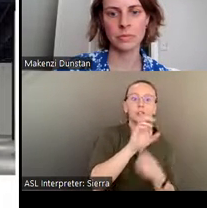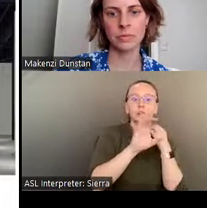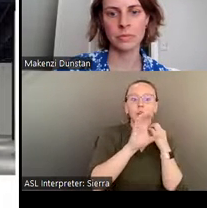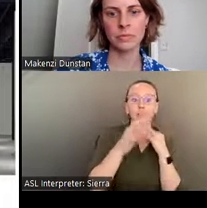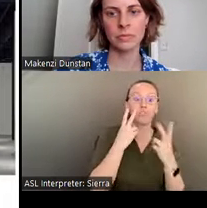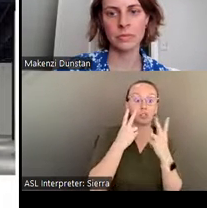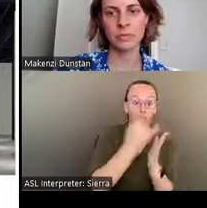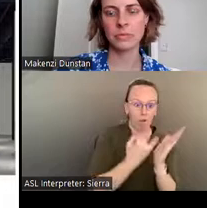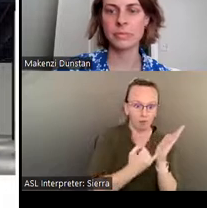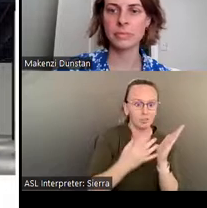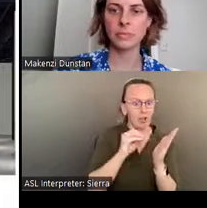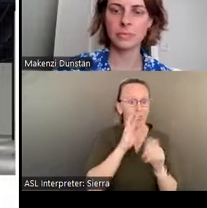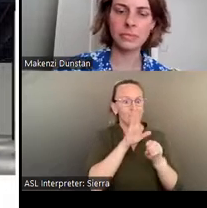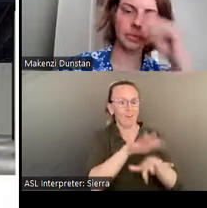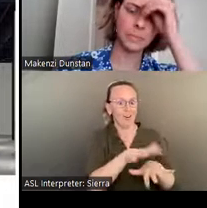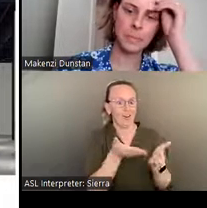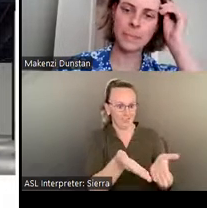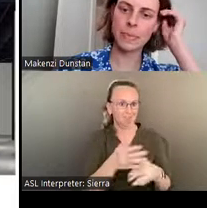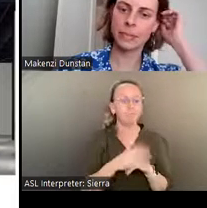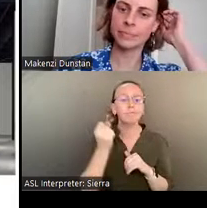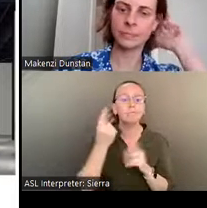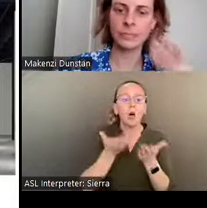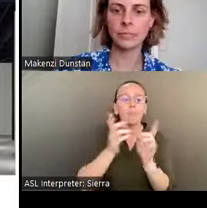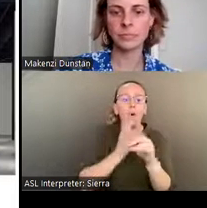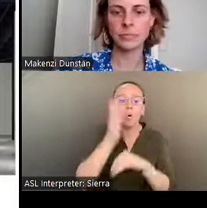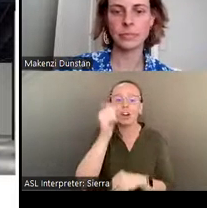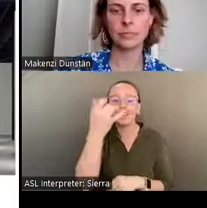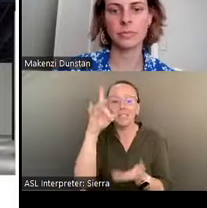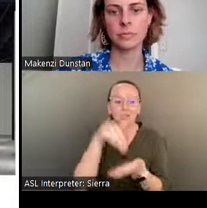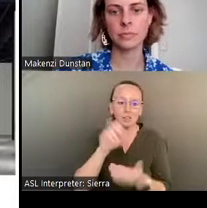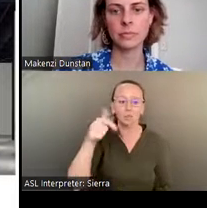The Beau Bartlett Center offers more than 18,000 square feet of interactive gallery